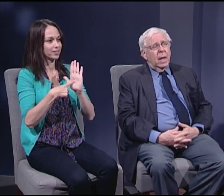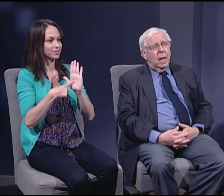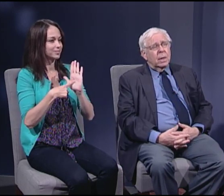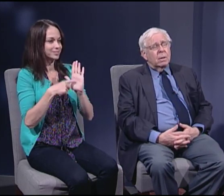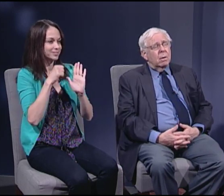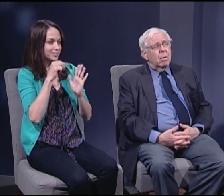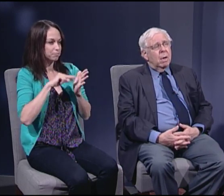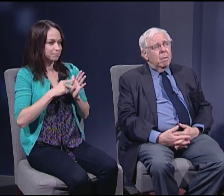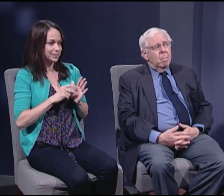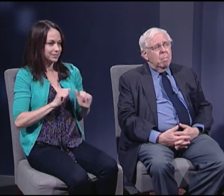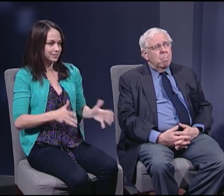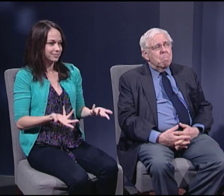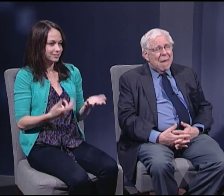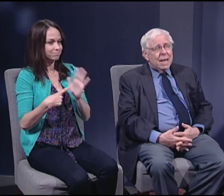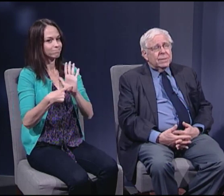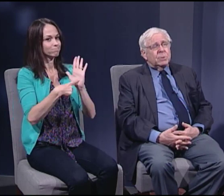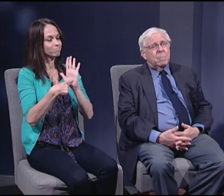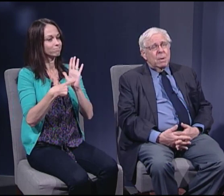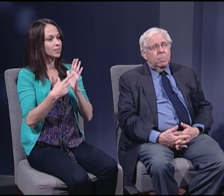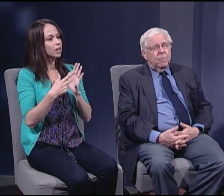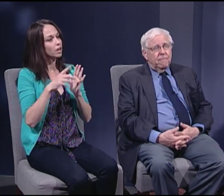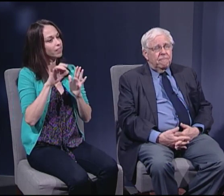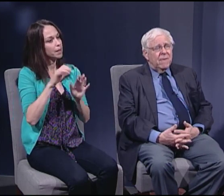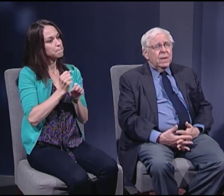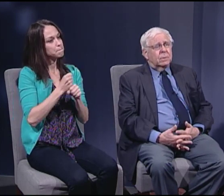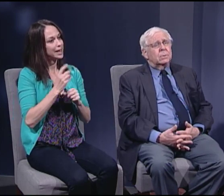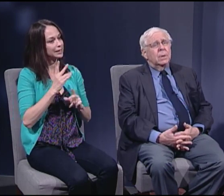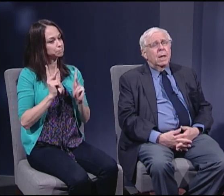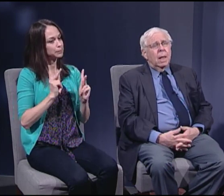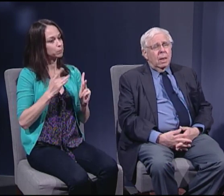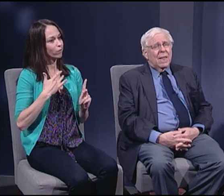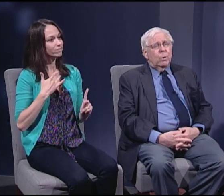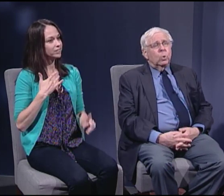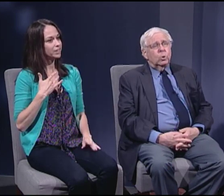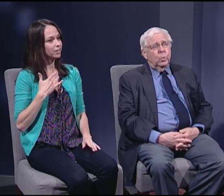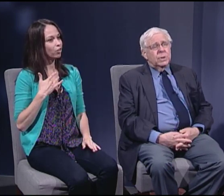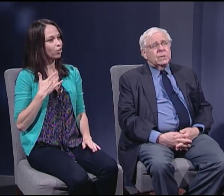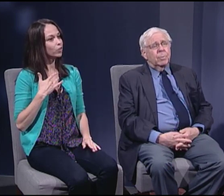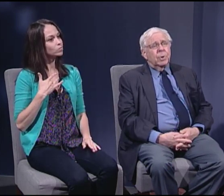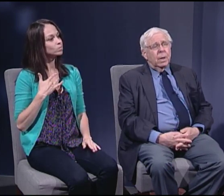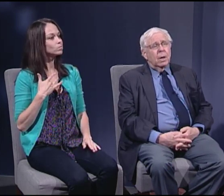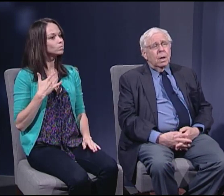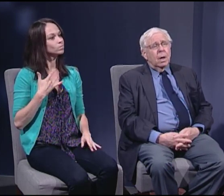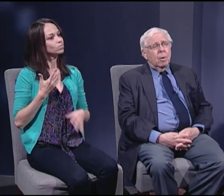it makes people feel that we're doing something.